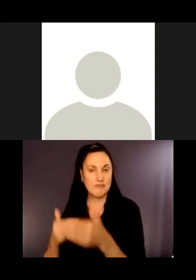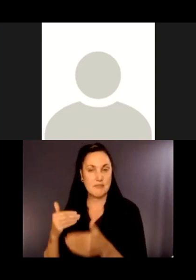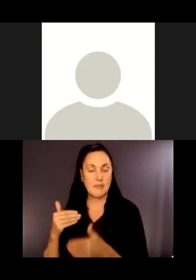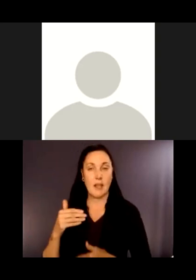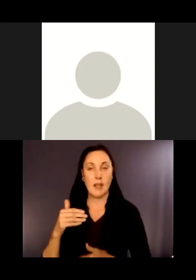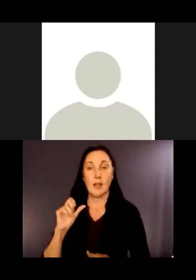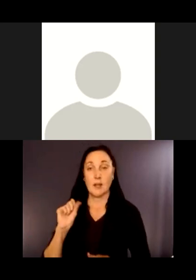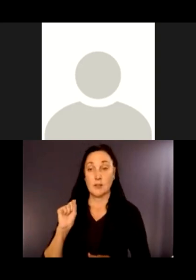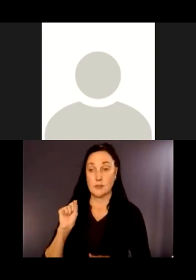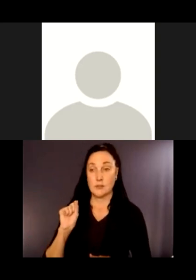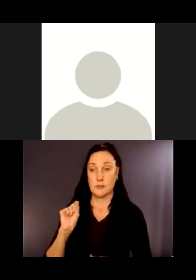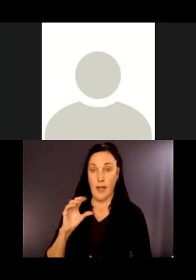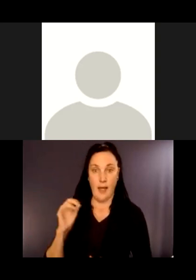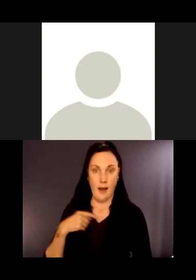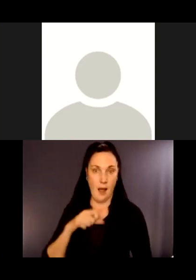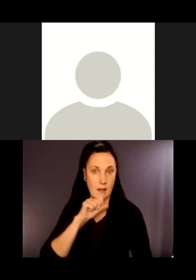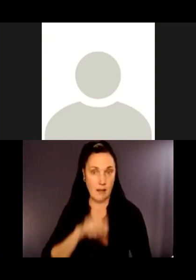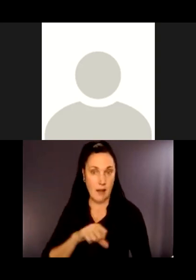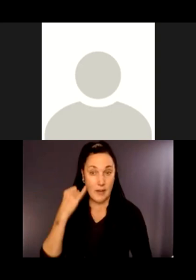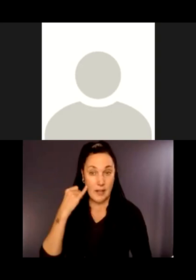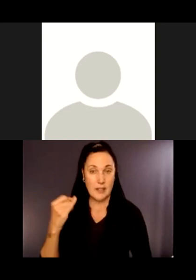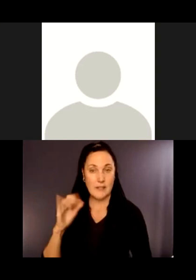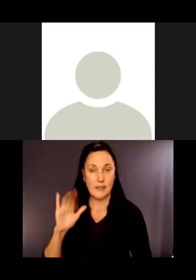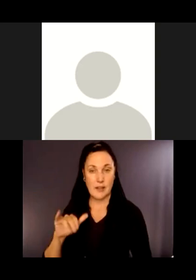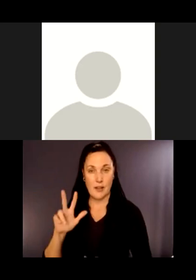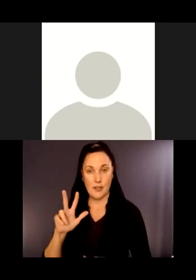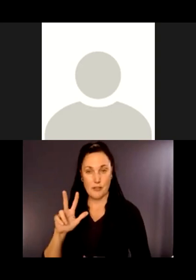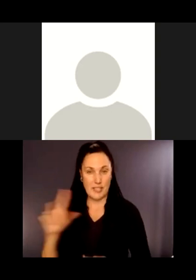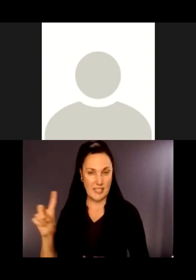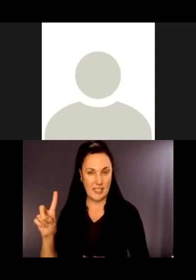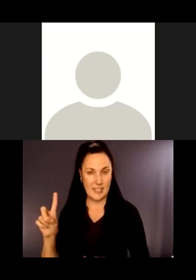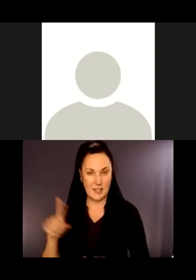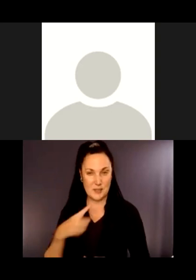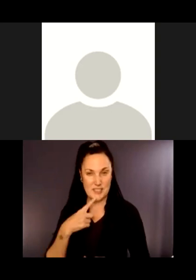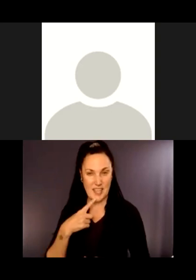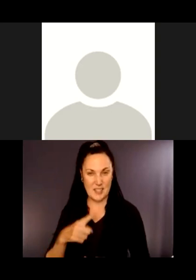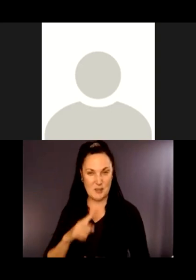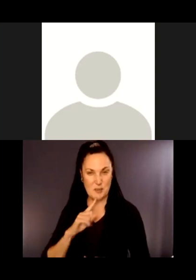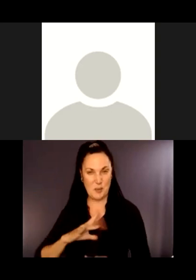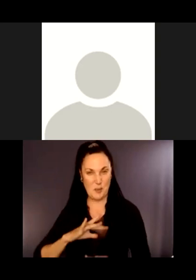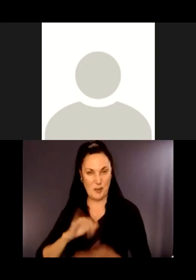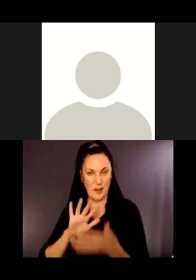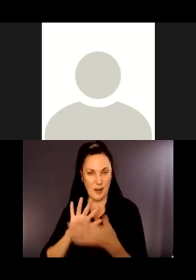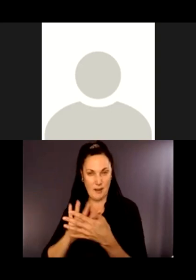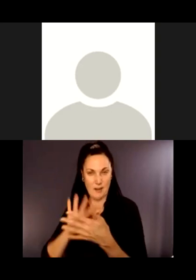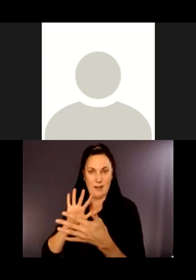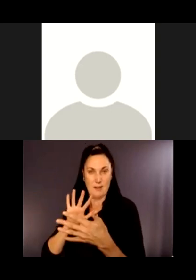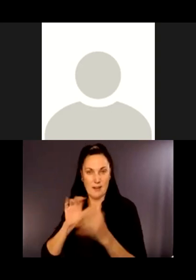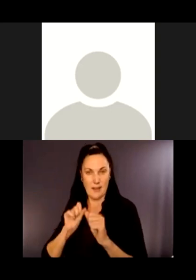And I love the idea of the 3D touch aspect, too, of some of